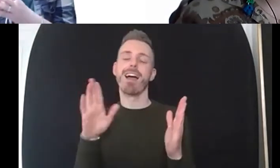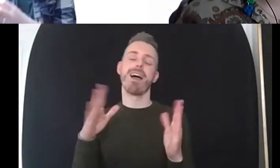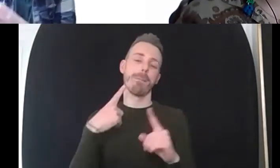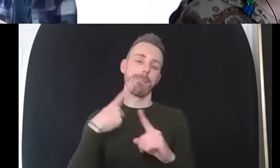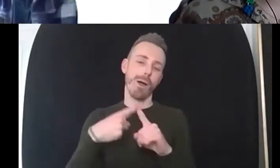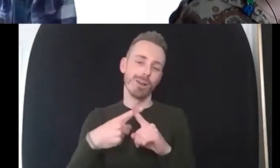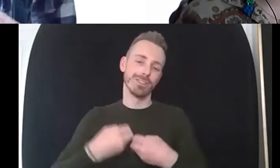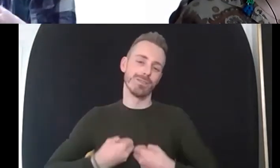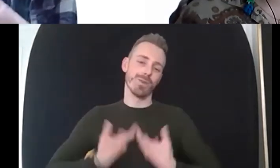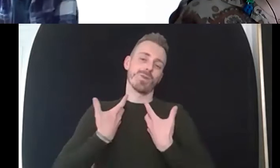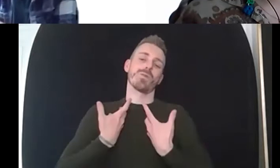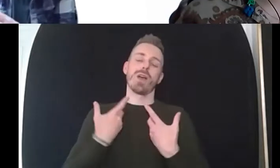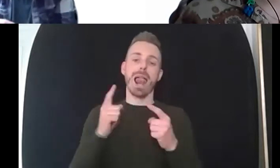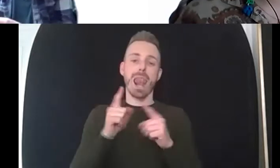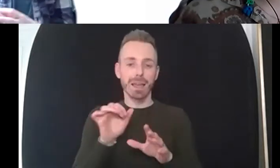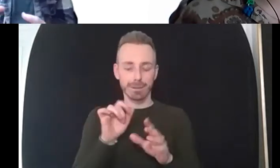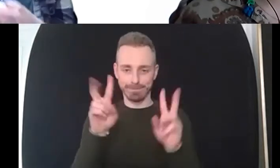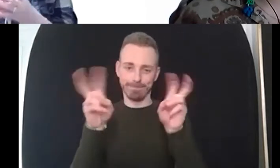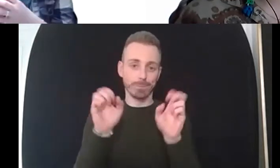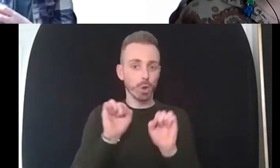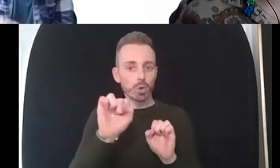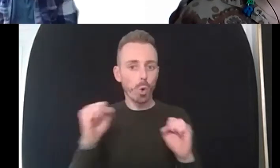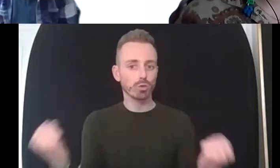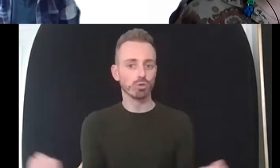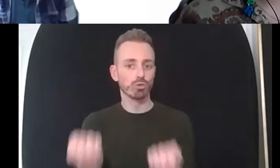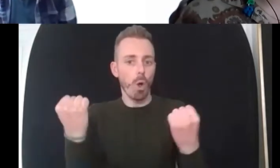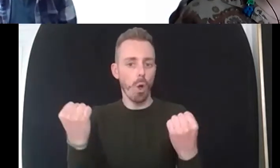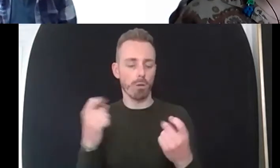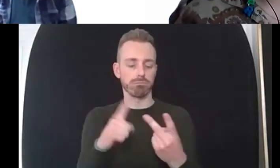you're strong or you're loved or or whatever it is that feels really important for them